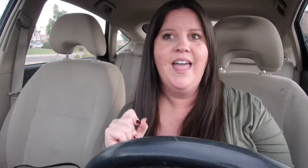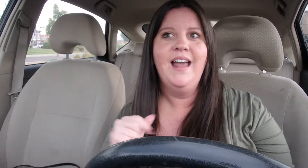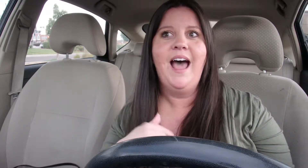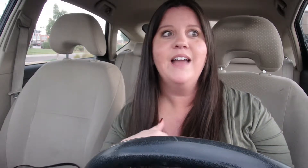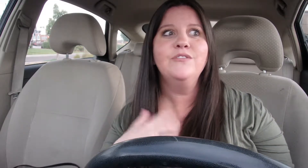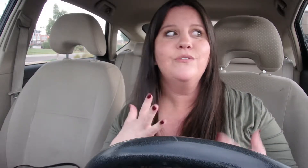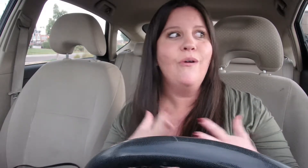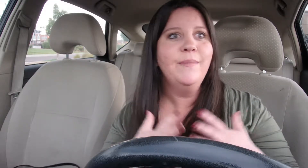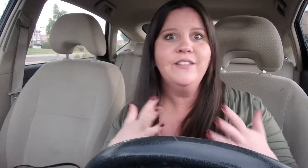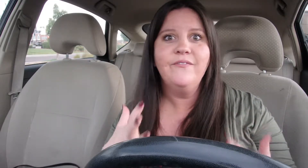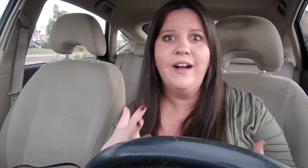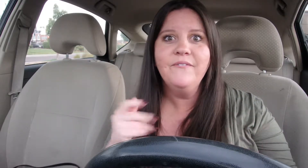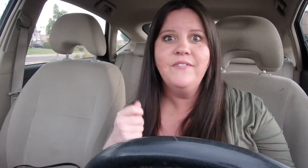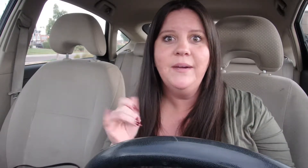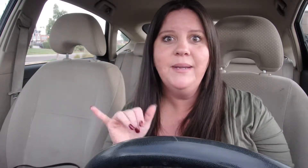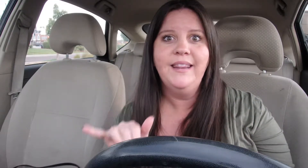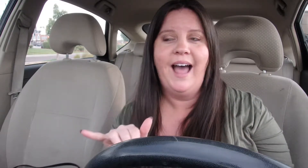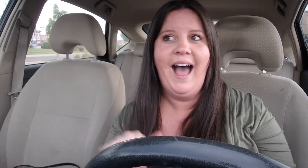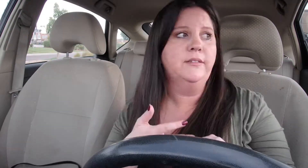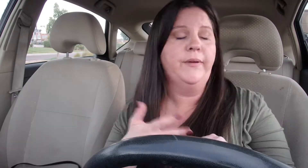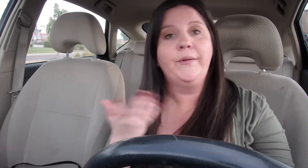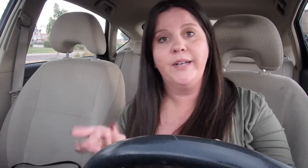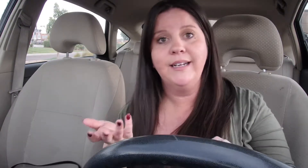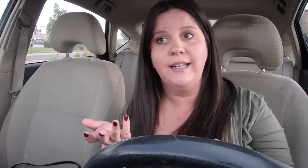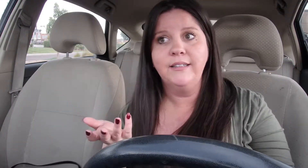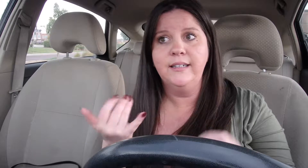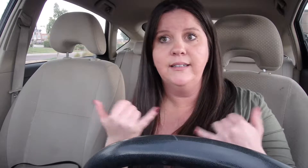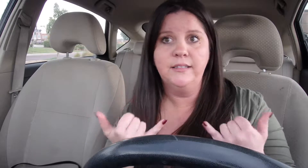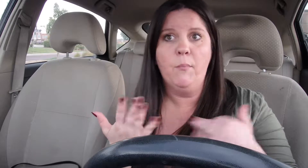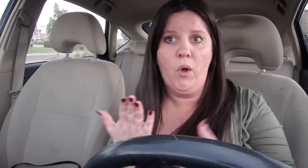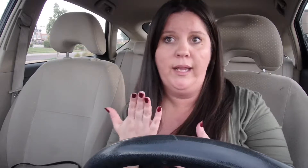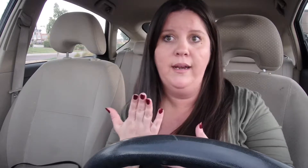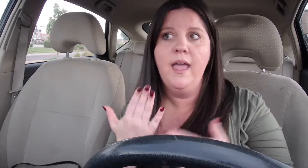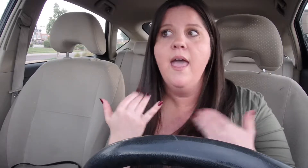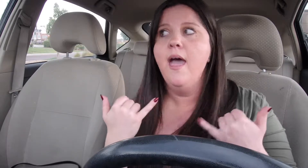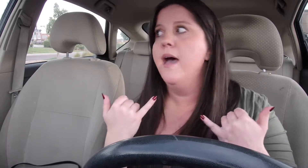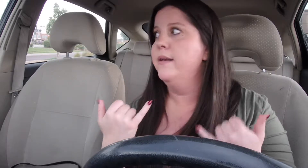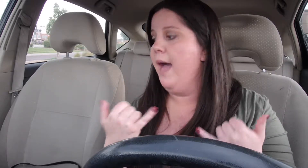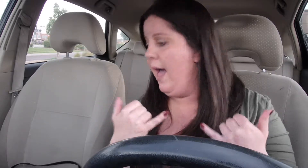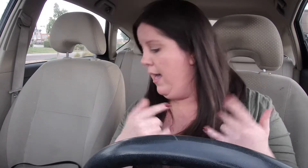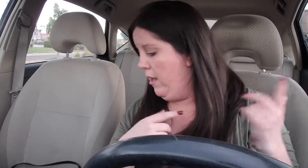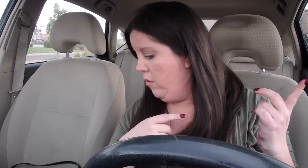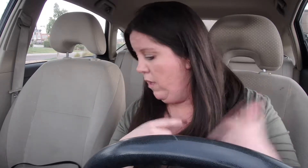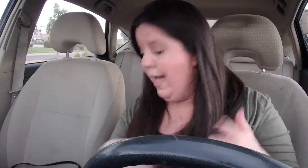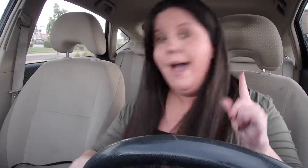And I had so much fun filming that So that's what I did this morning